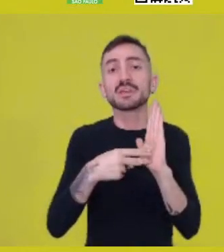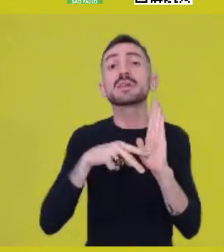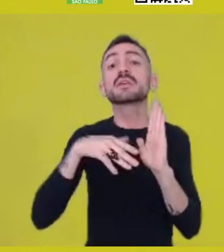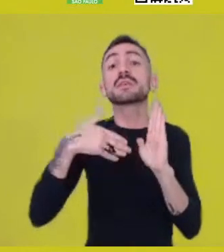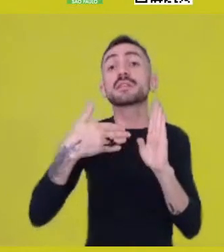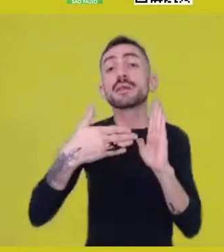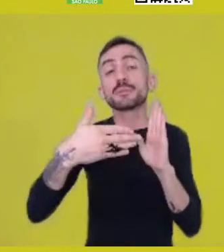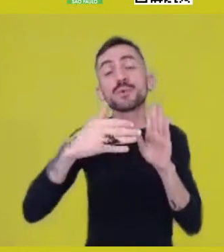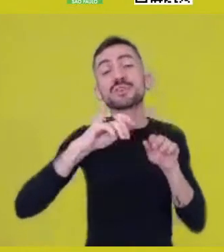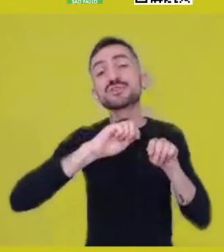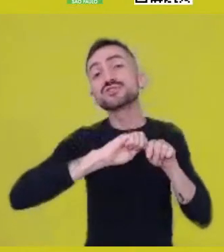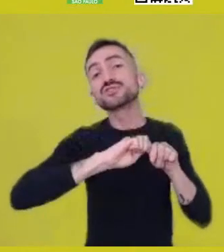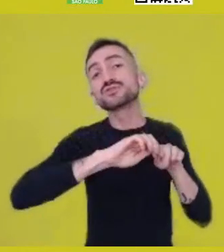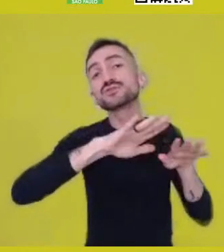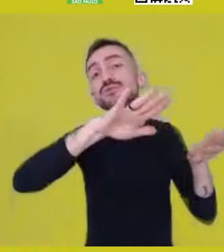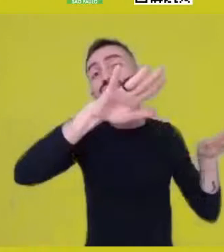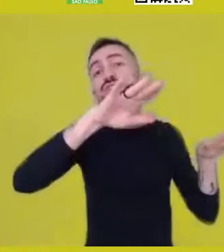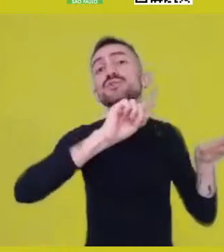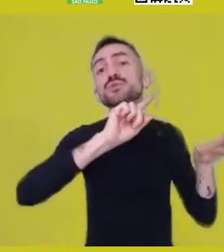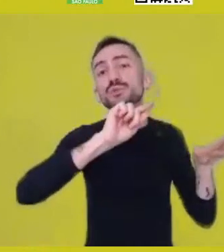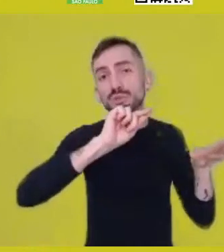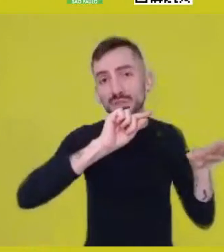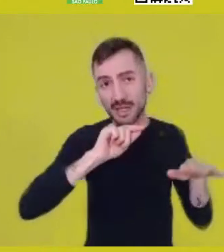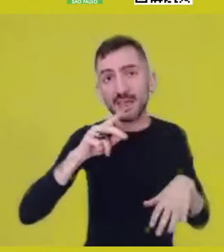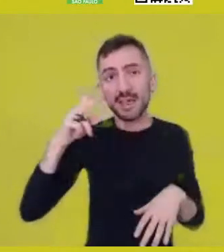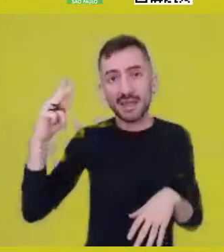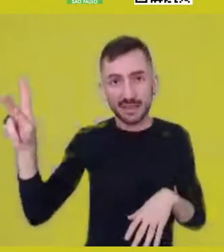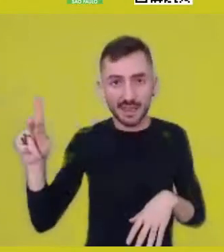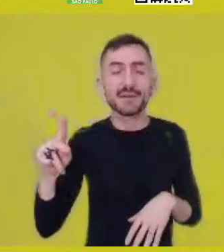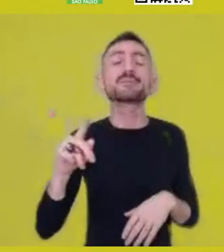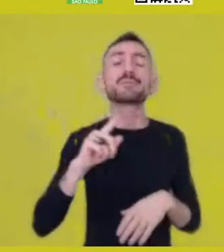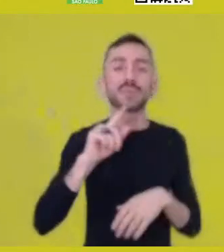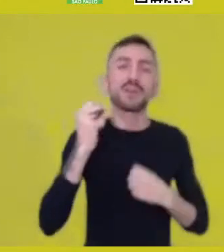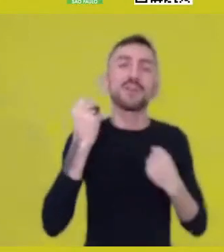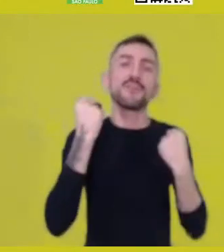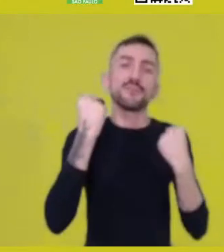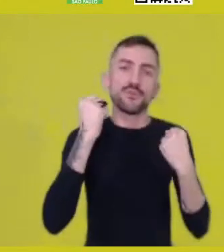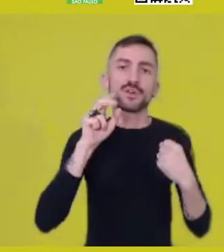the idea of life force, that Senghor himself used,